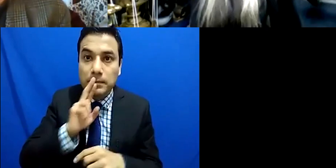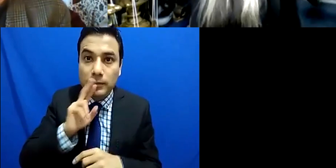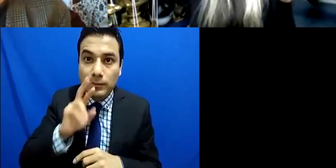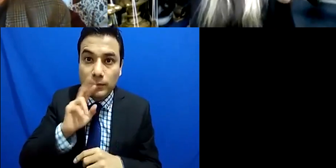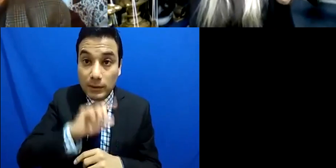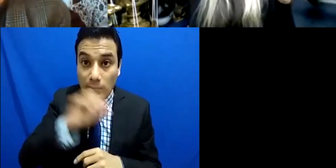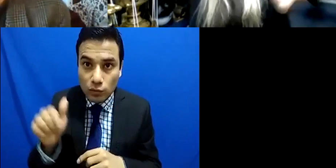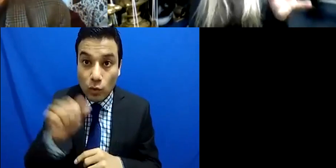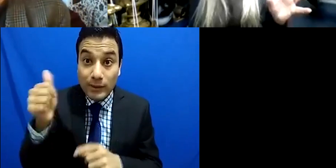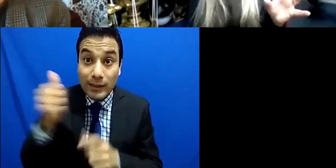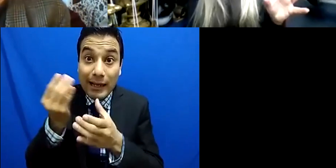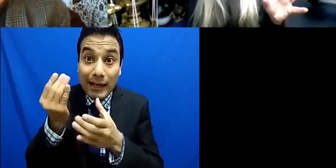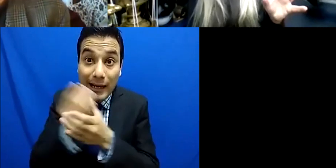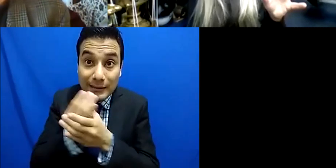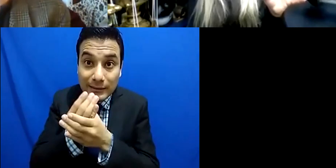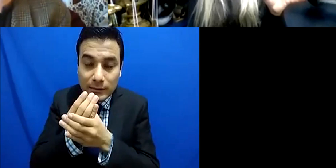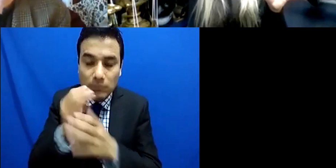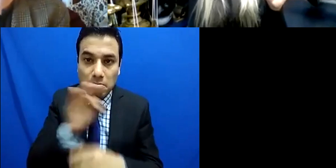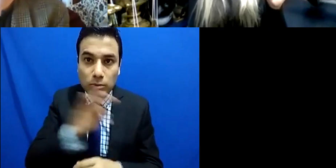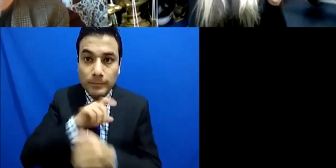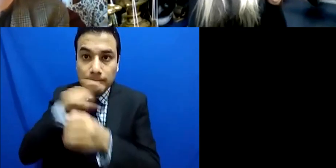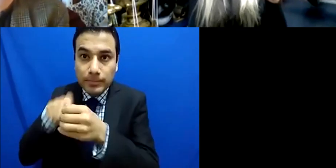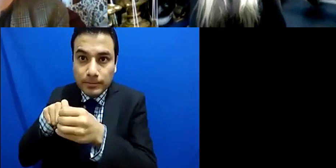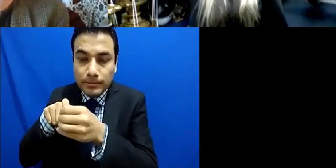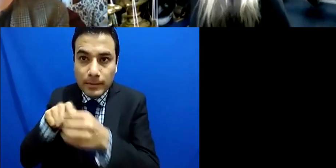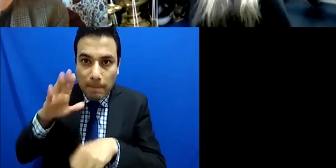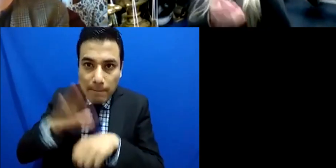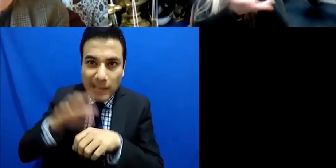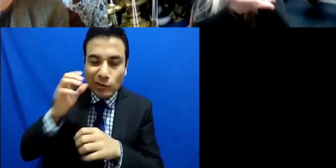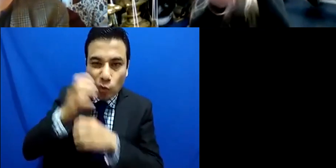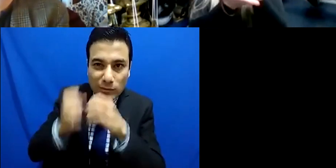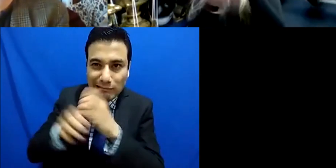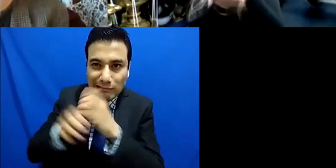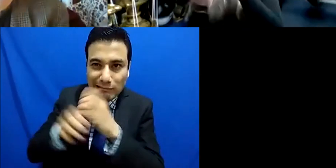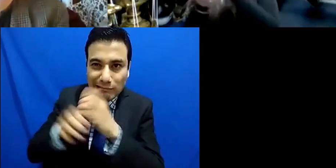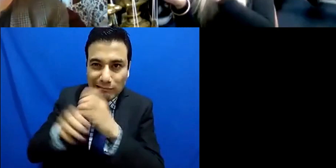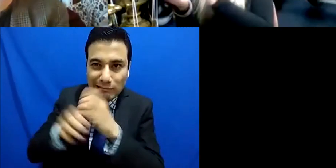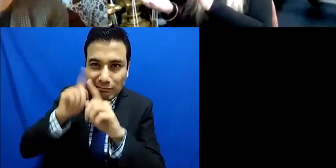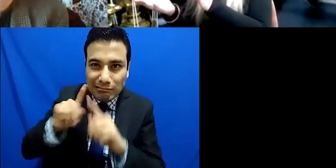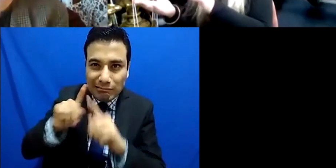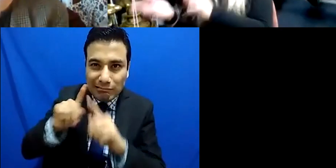other opportunities just to be sure that everything was completely and utterly well covered